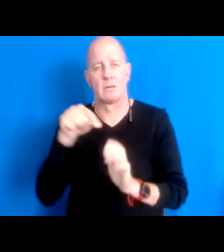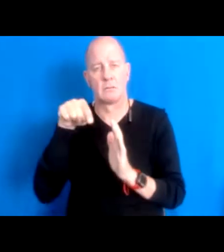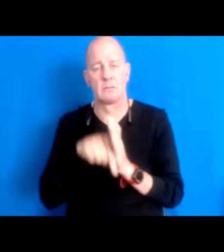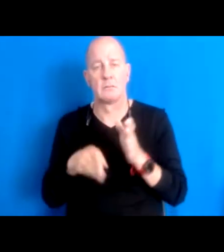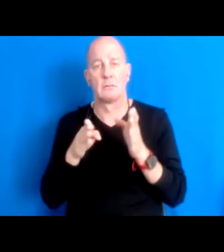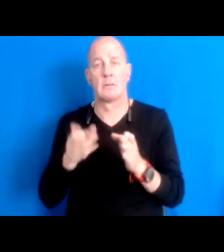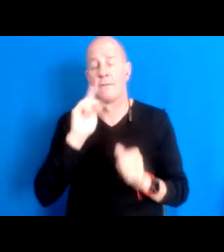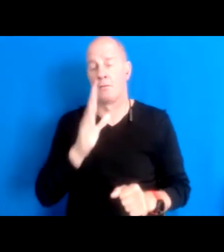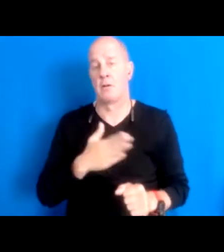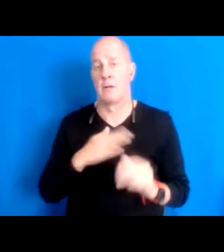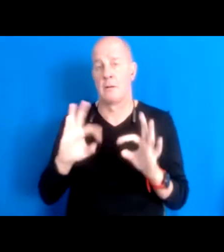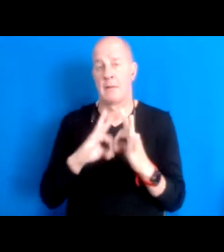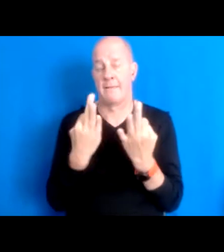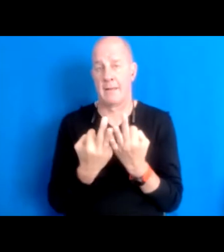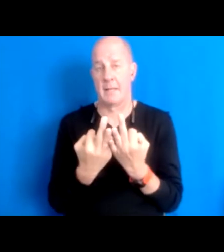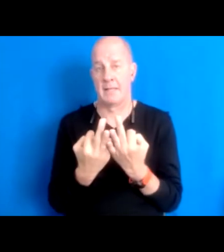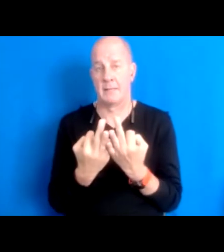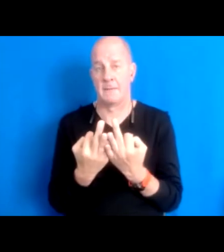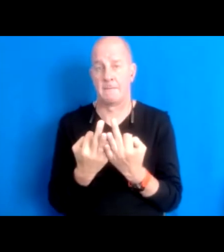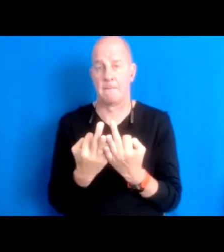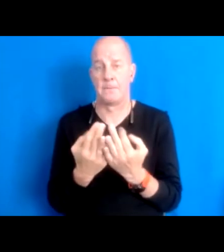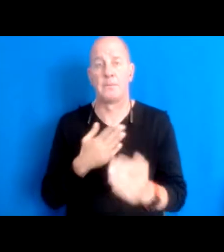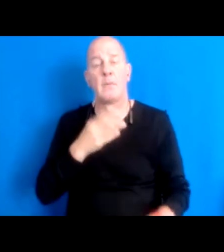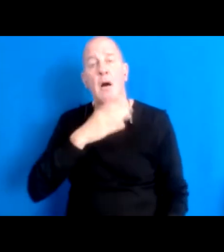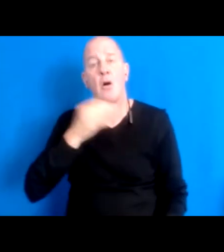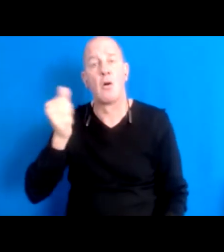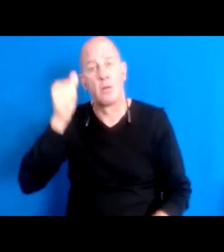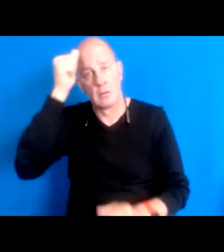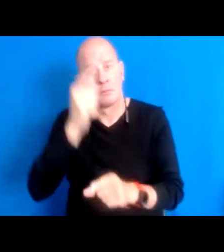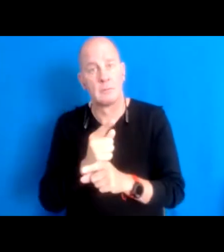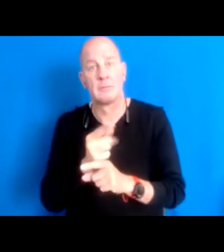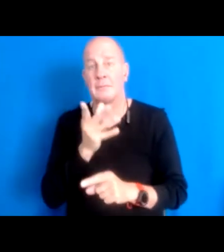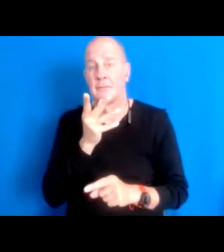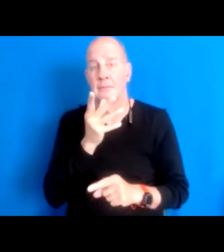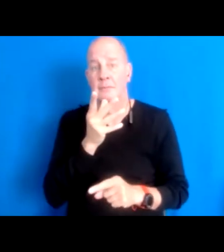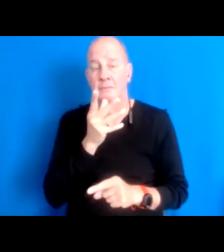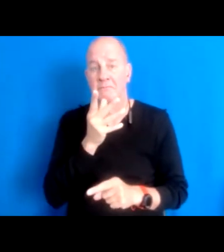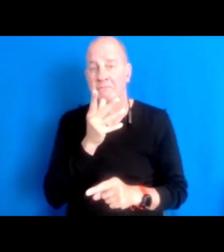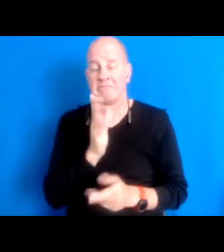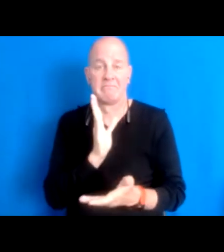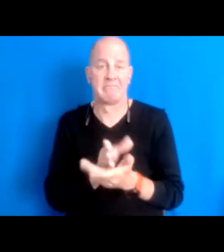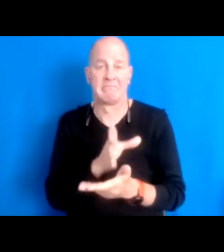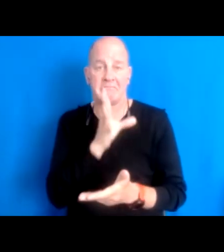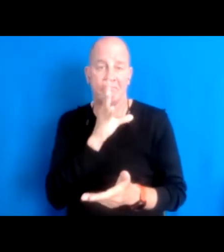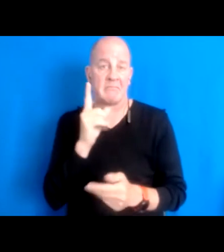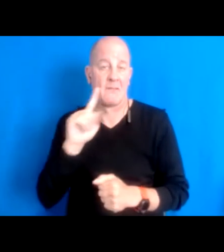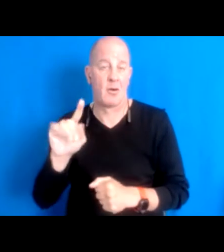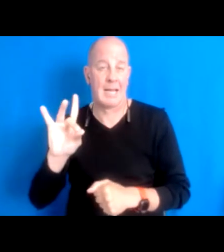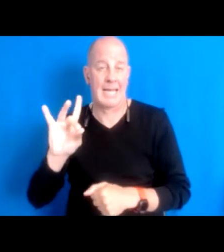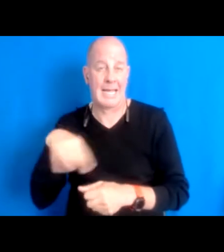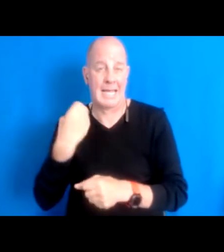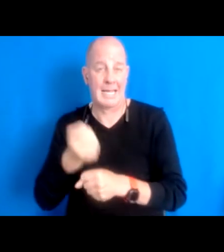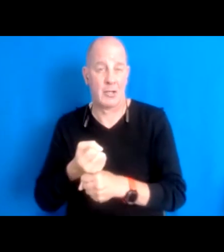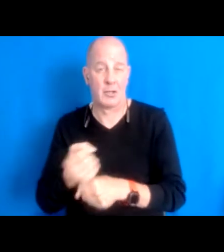16:10:00 My older brother and my mother hadn't spoken in about eight years, and it had been